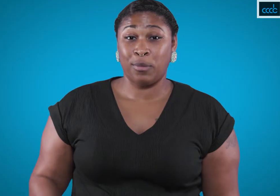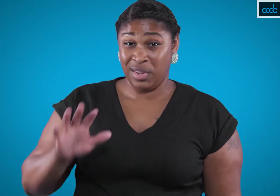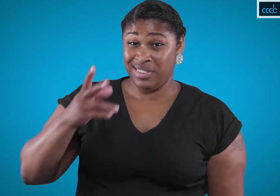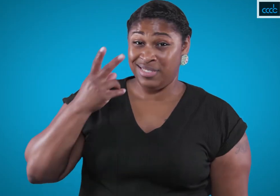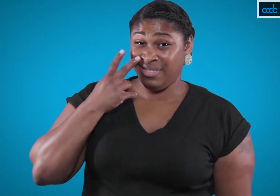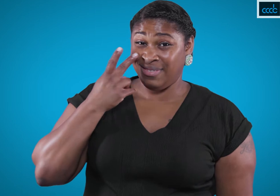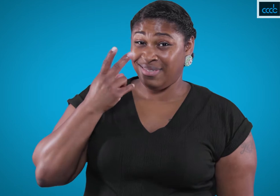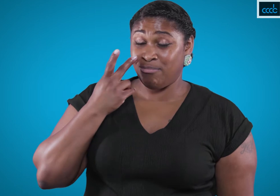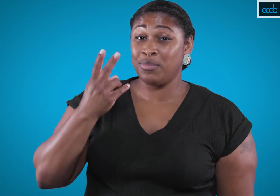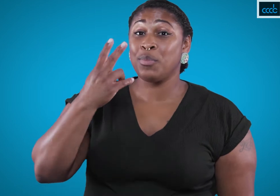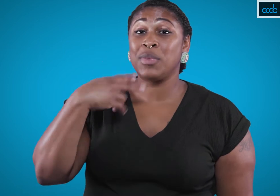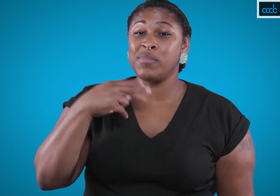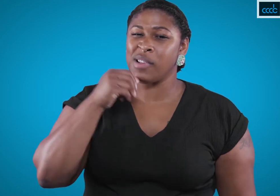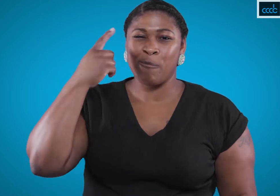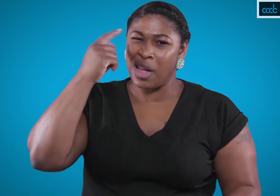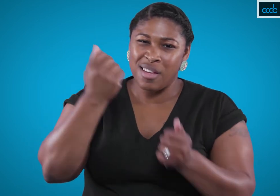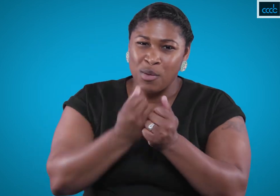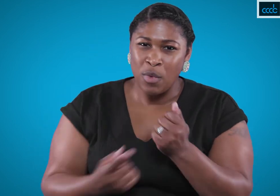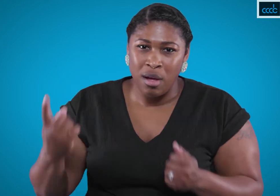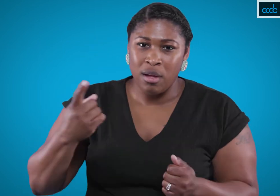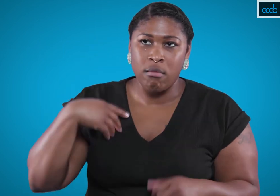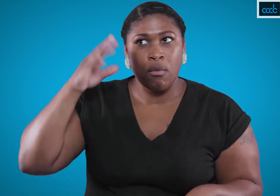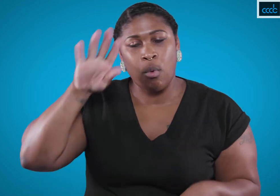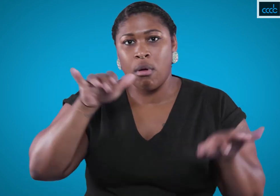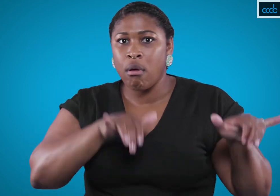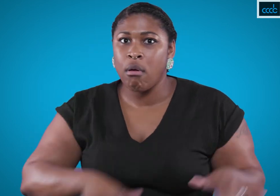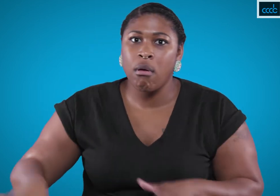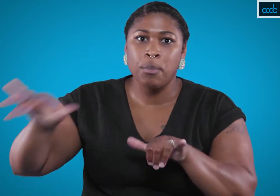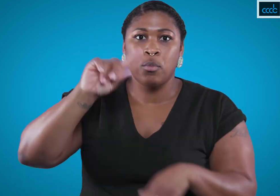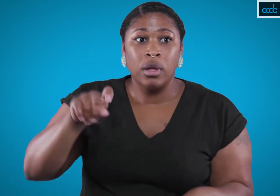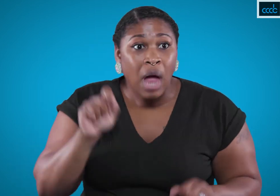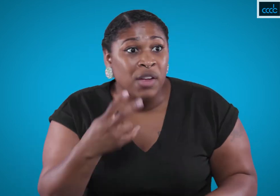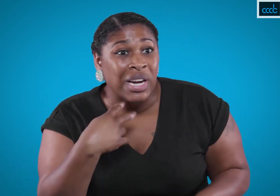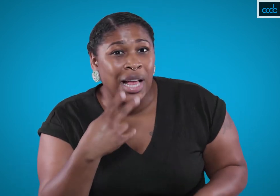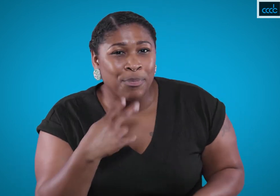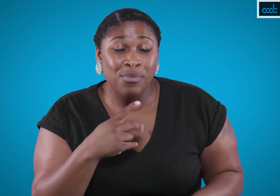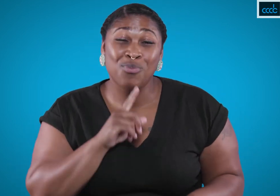As you can see, not everyone can read lips. This is a very common question. "Can you read lips?"